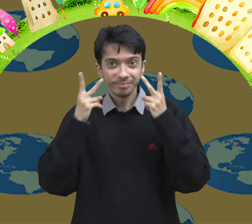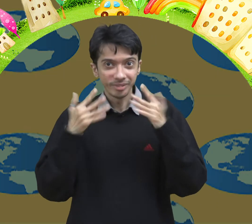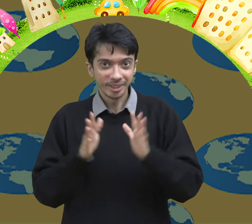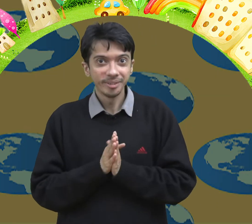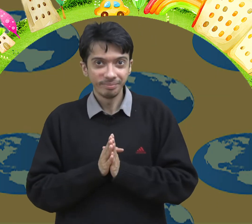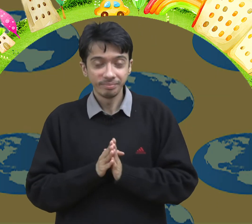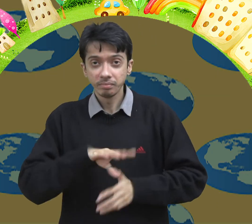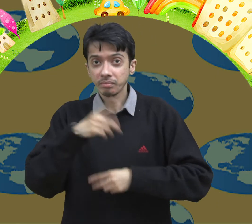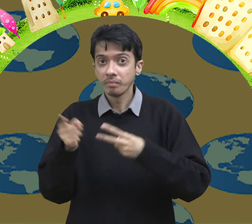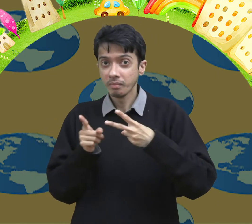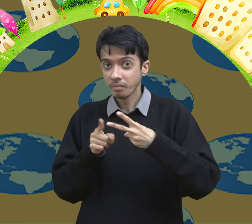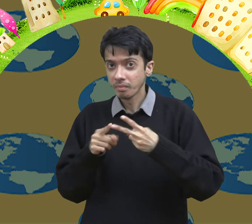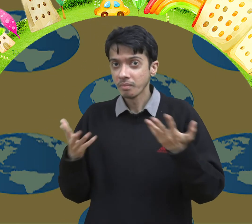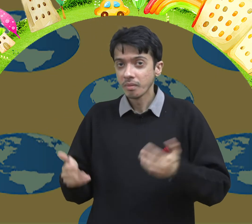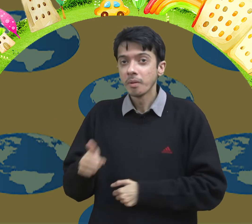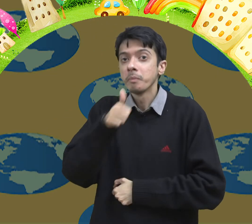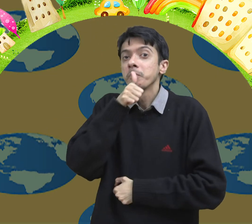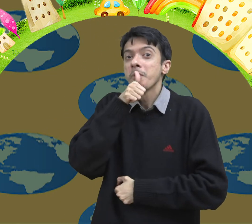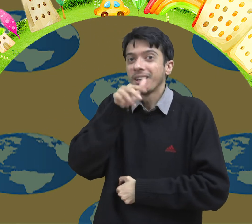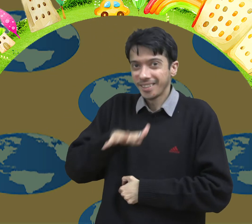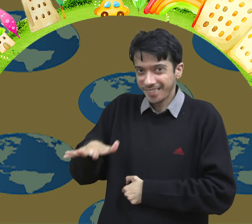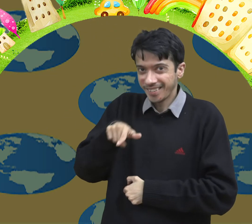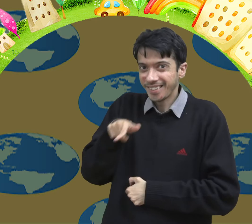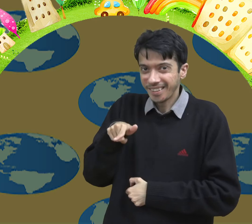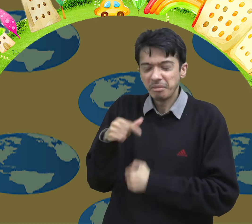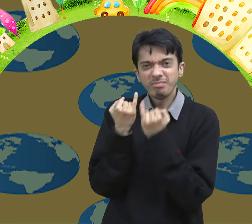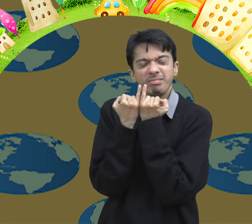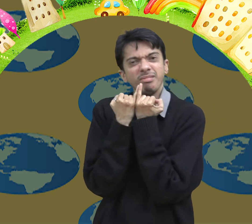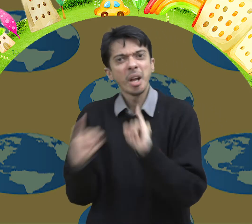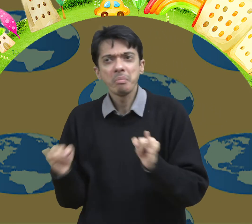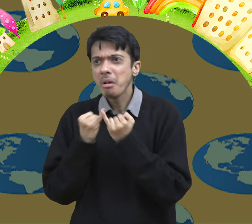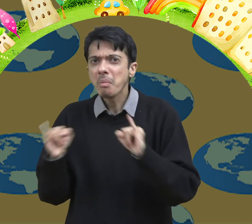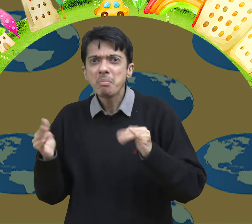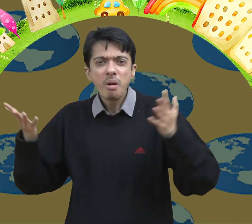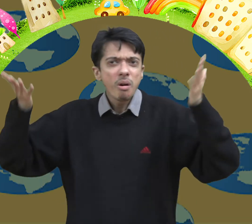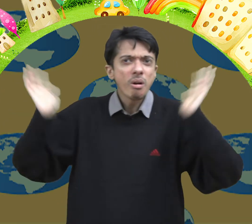Did you see that? 2 Water pollution